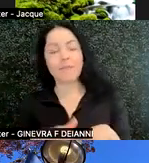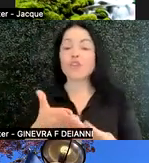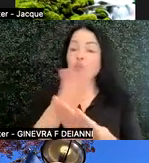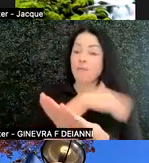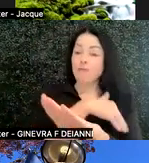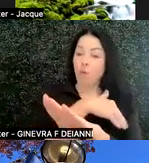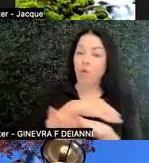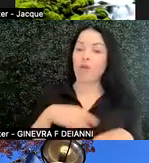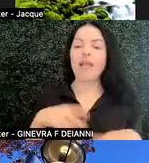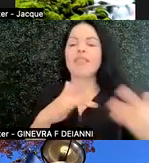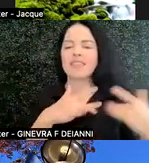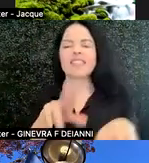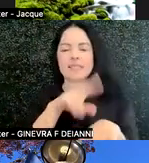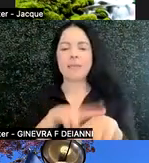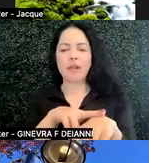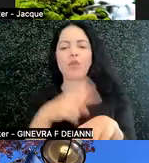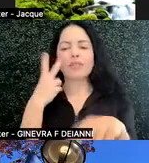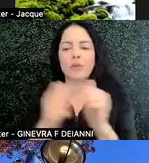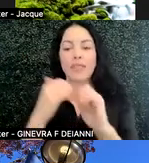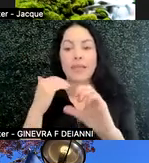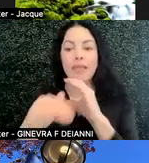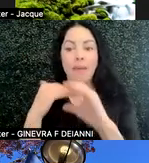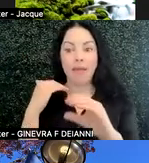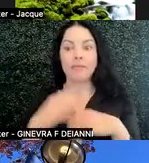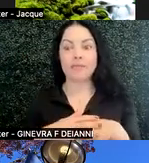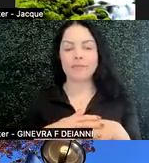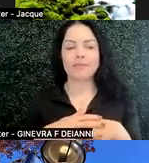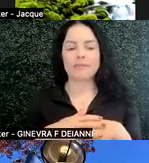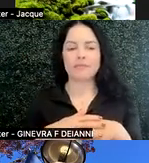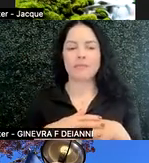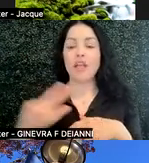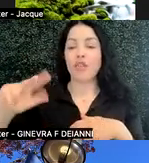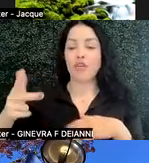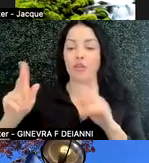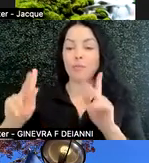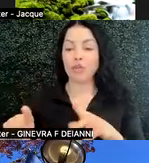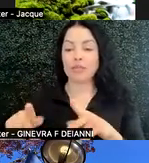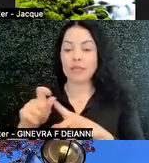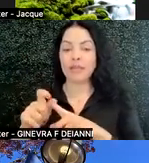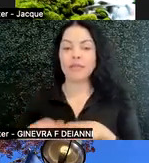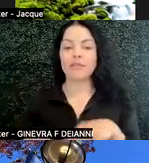that we see in emails especially, written in the third person. The student applicant should be sure to be on time,